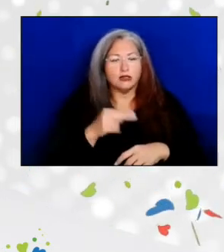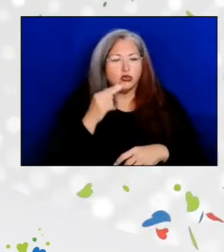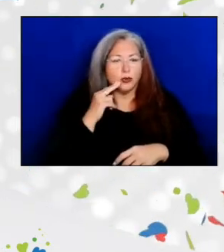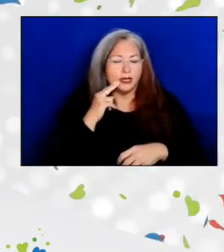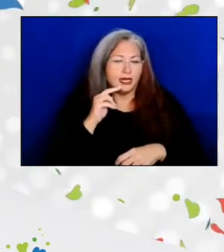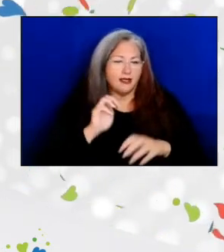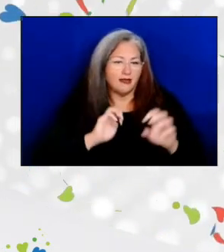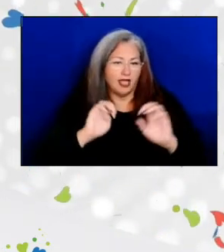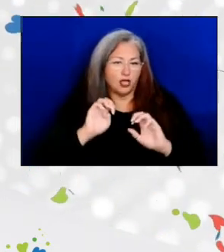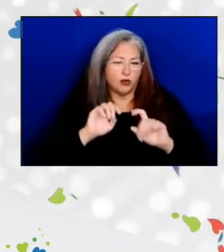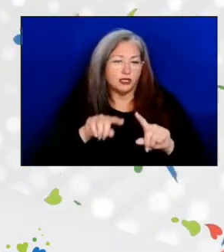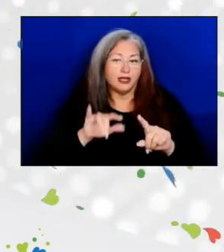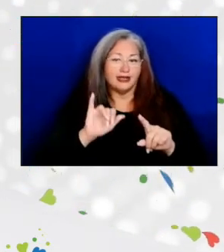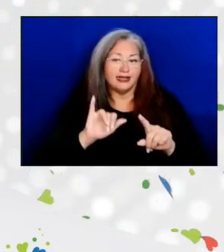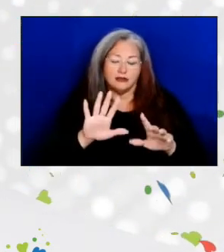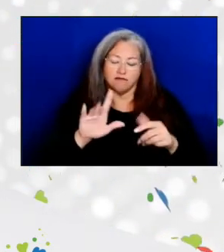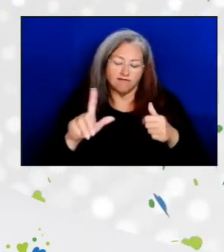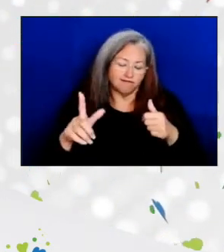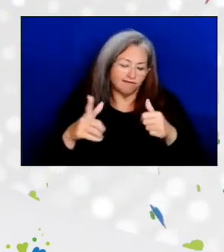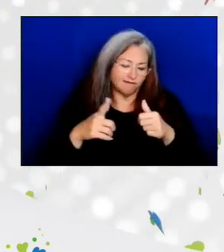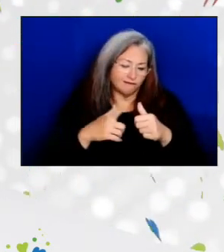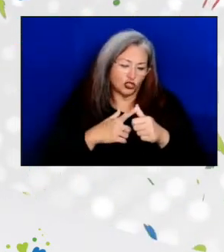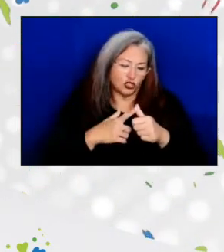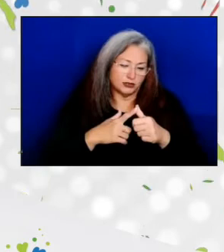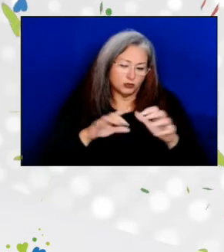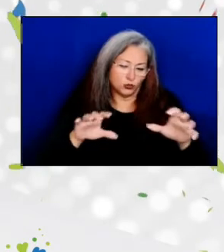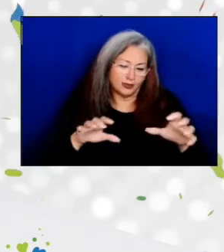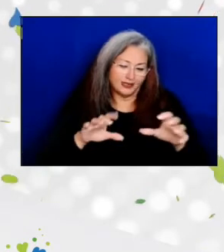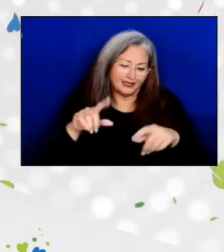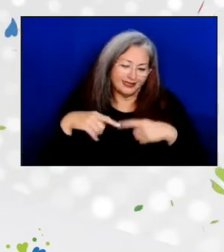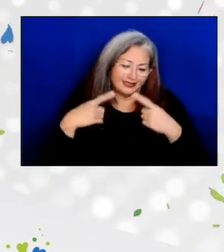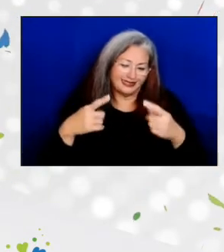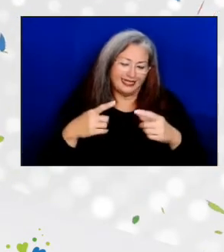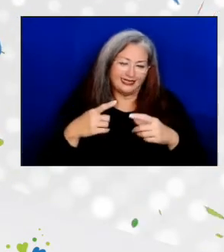which was the first one that was done since the early 1970s.